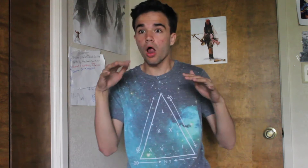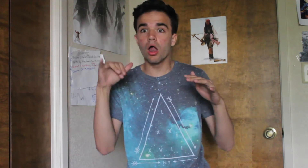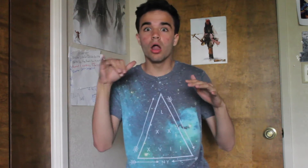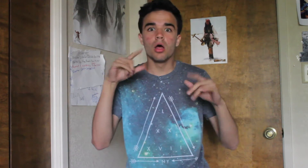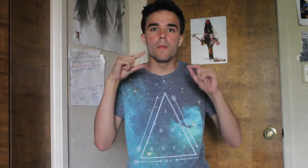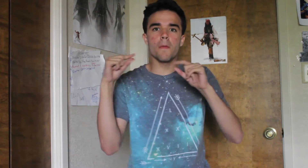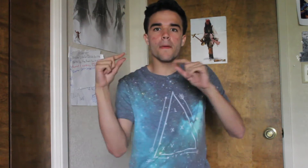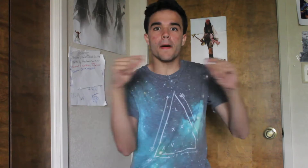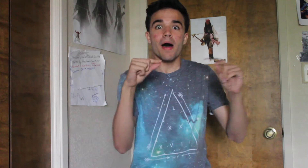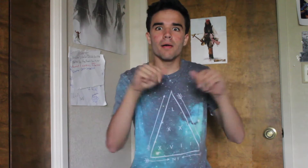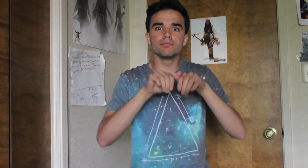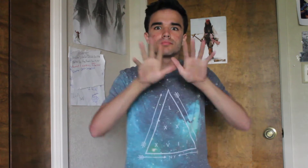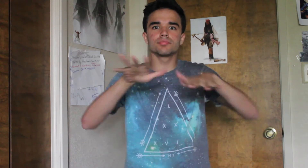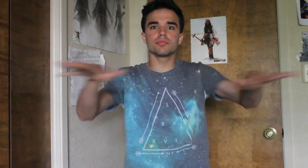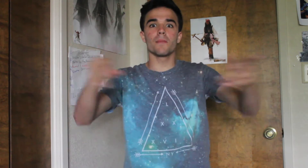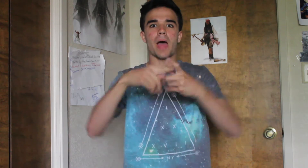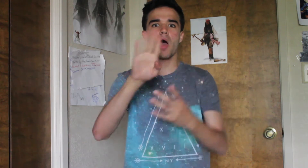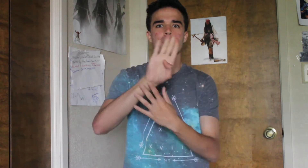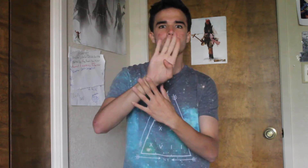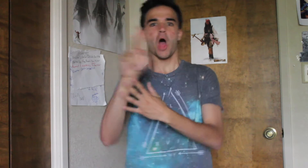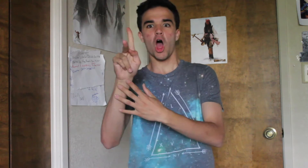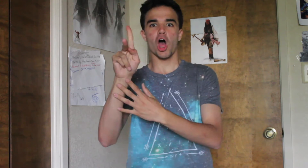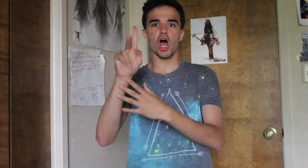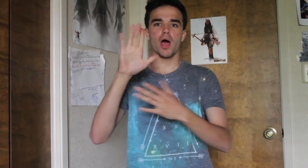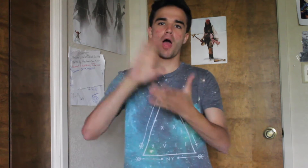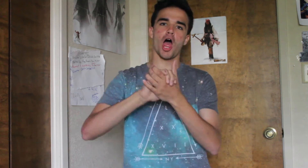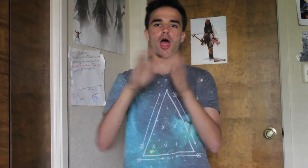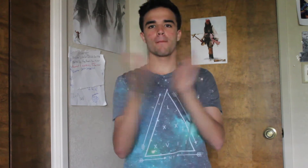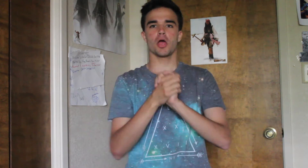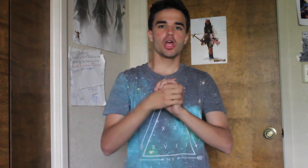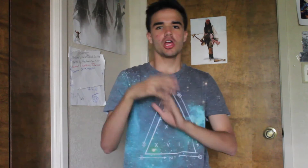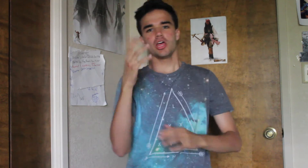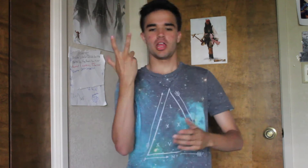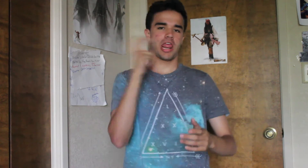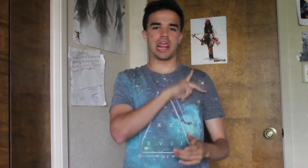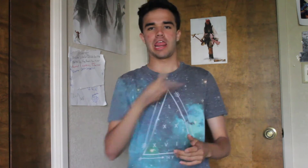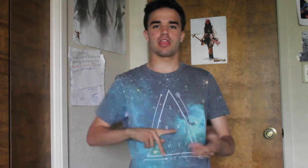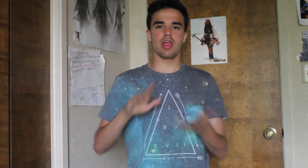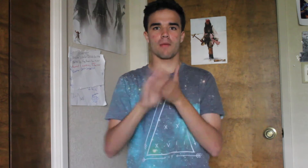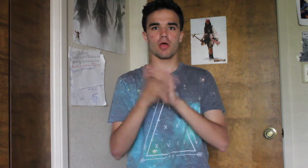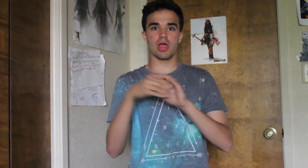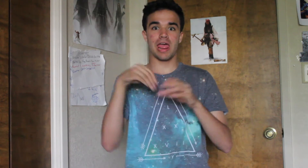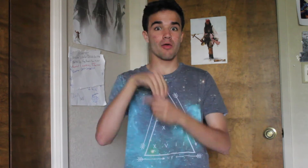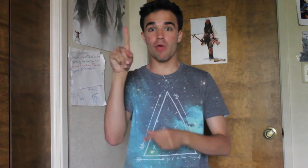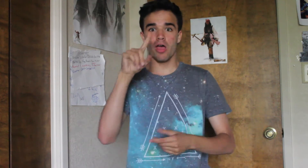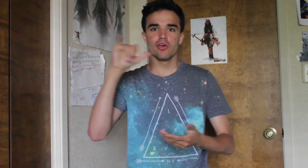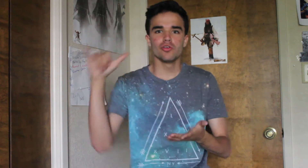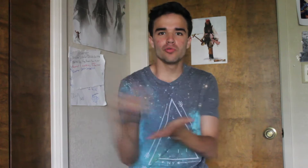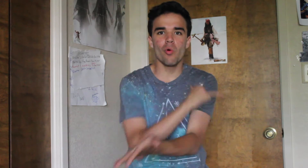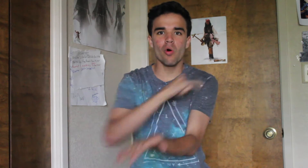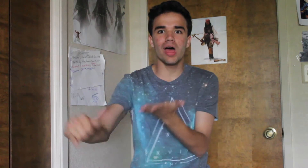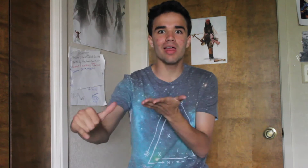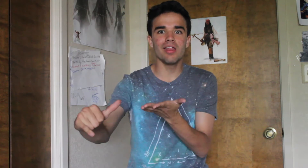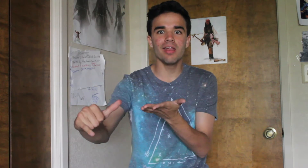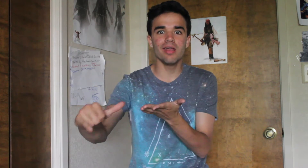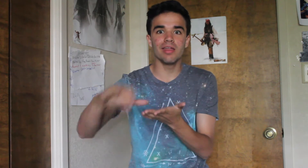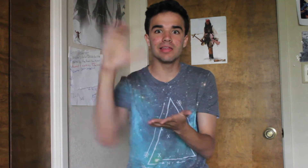I see gossip about Burger King with #WhopperSign where at New York City!!